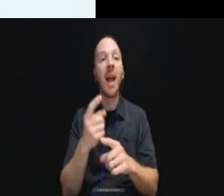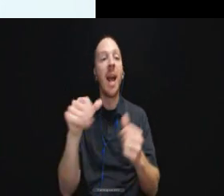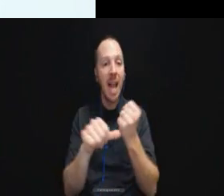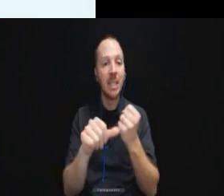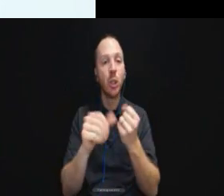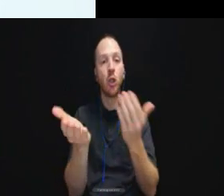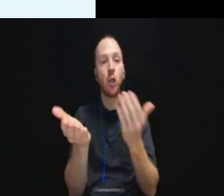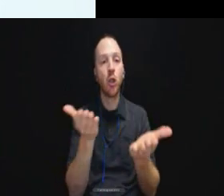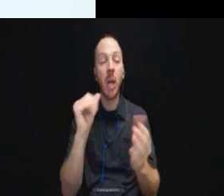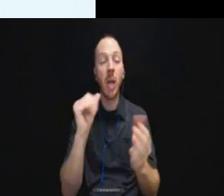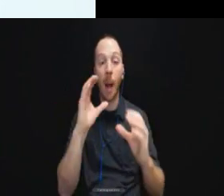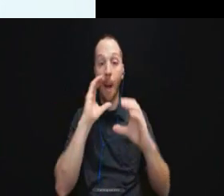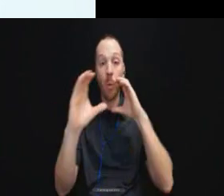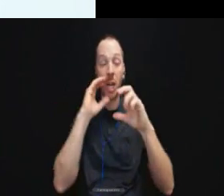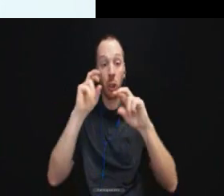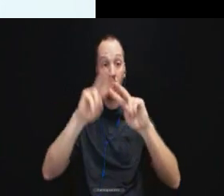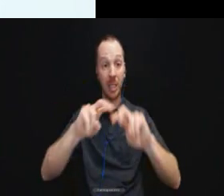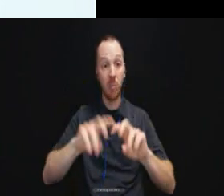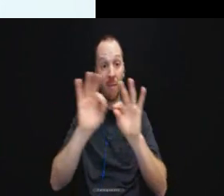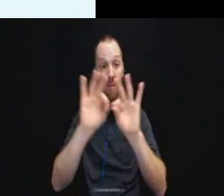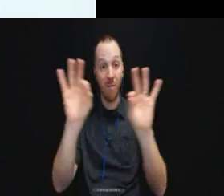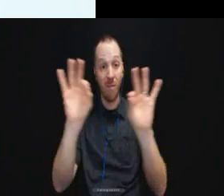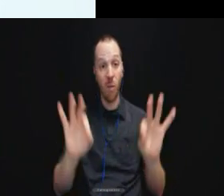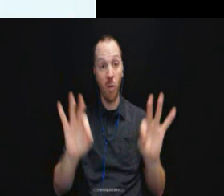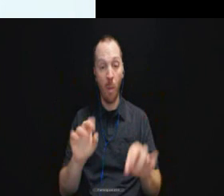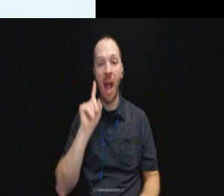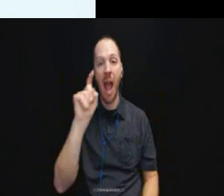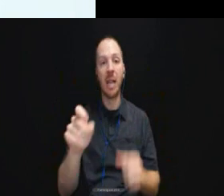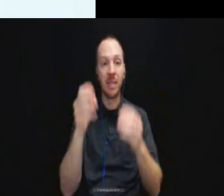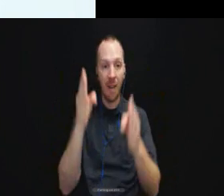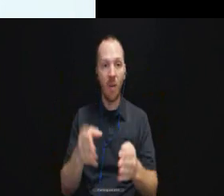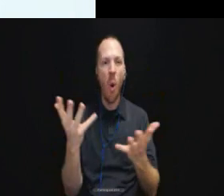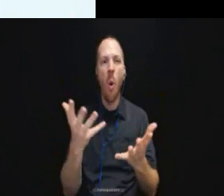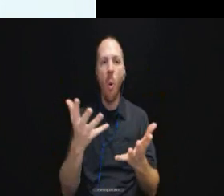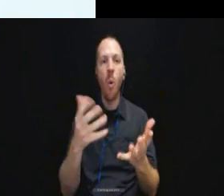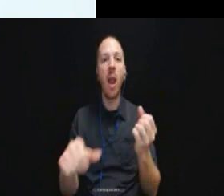So this communication assessment form asks the individual what auxiliary aids and services